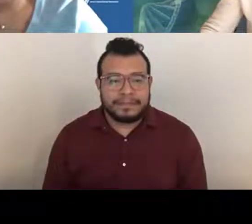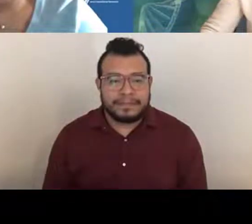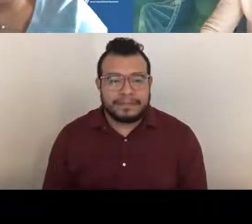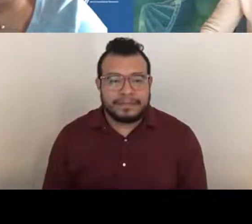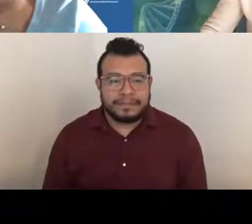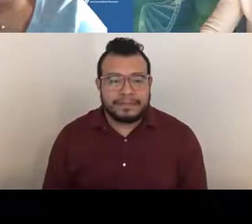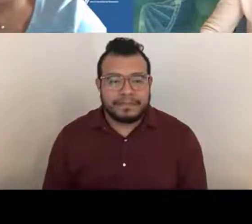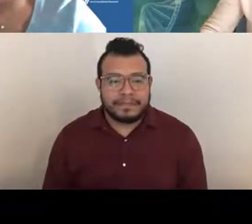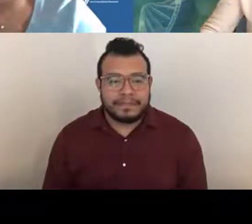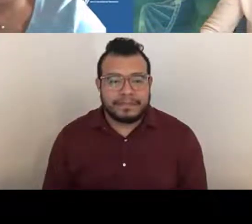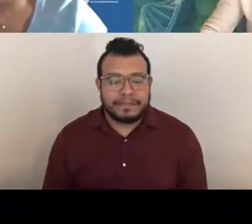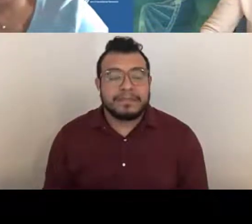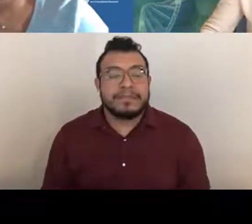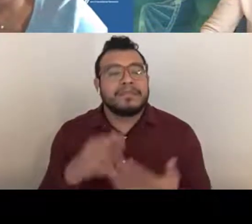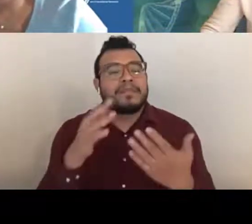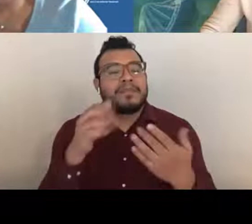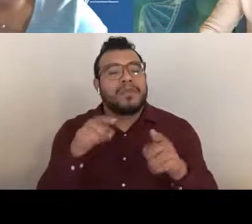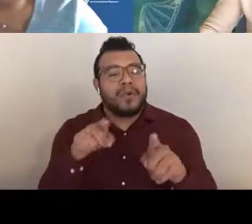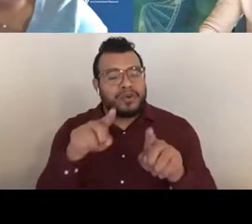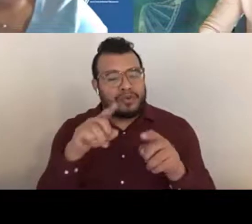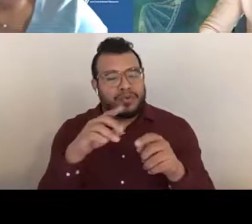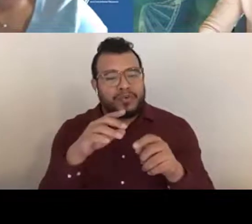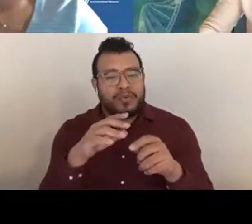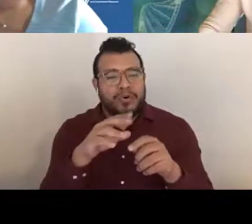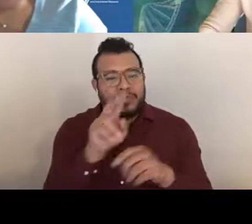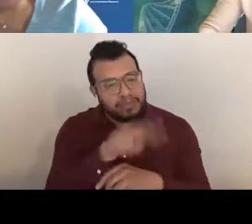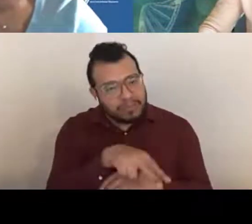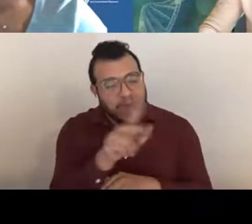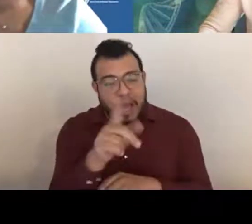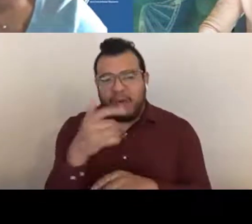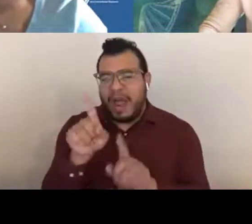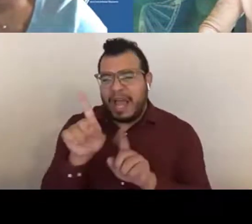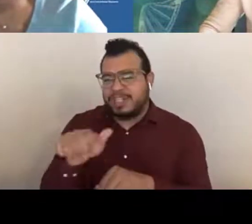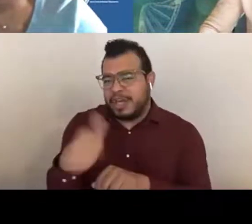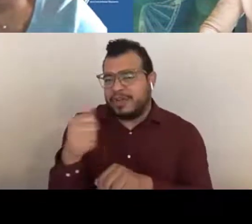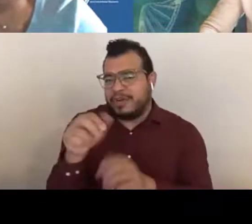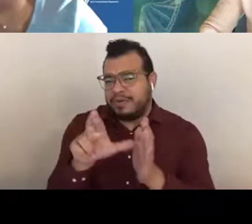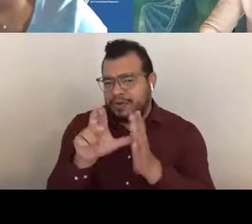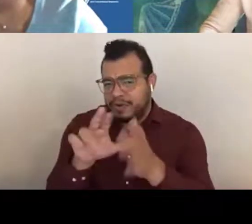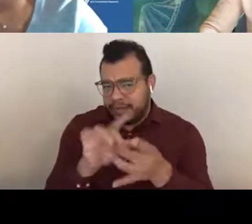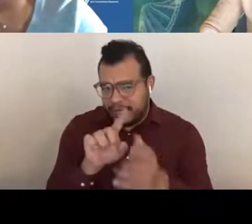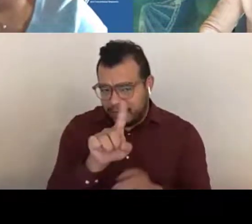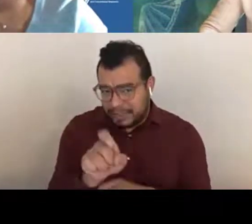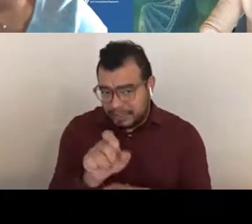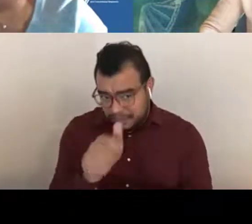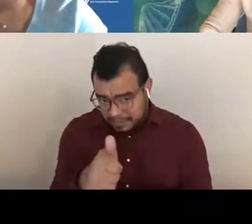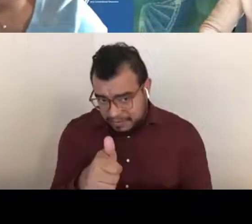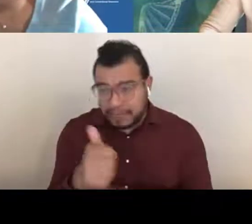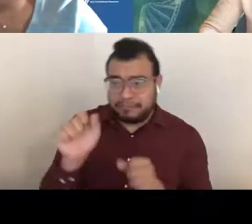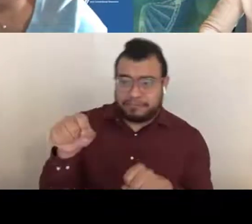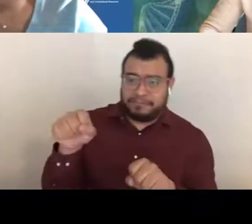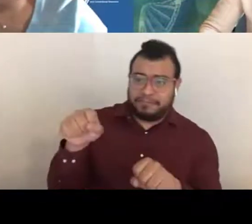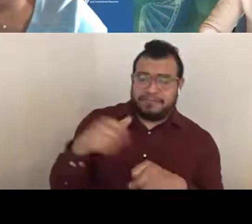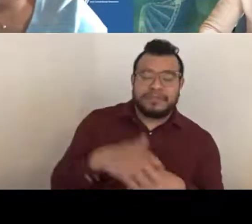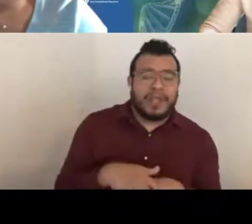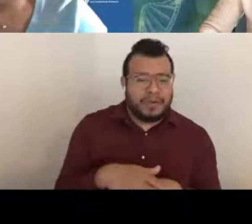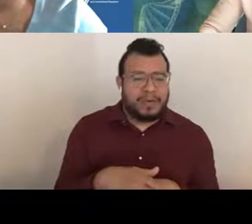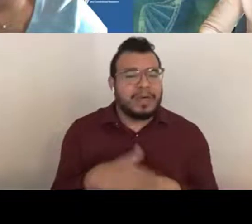Ashlee Lane: While you're going through it can I answer another review related question? April Harrison: Sure, absolutely. Ashlee Lane: All right. So the question is it seems like some applications